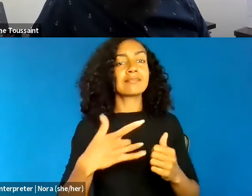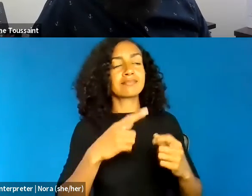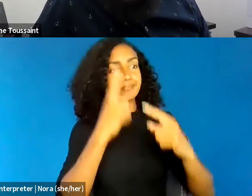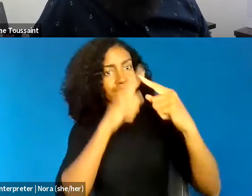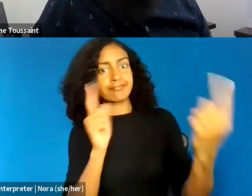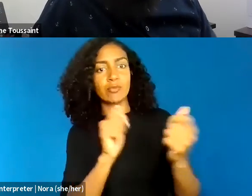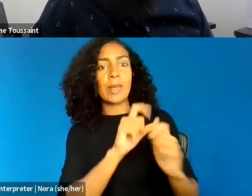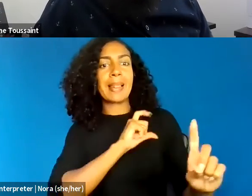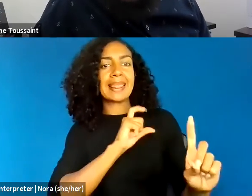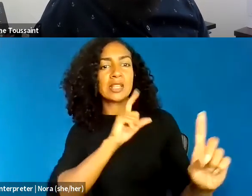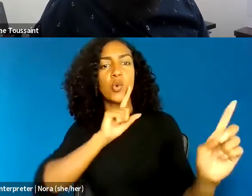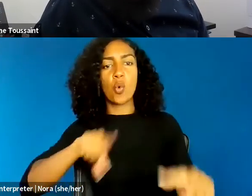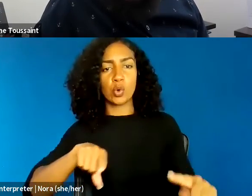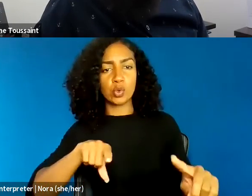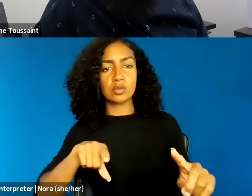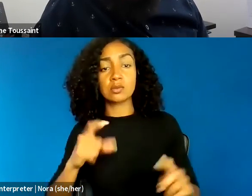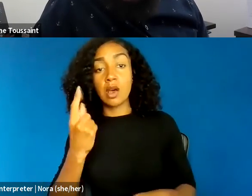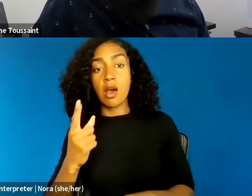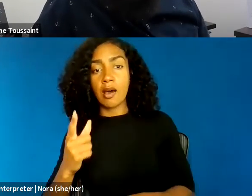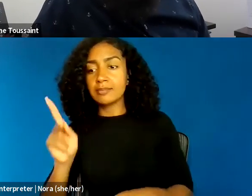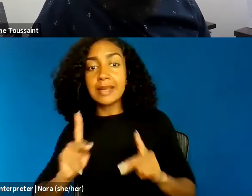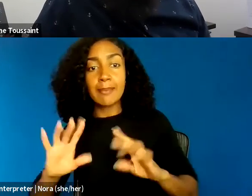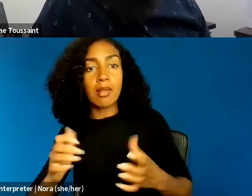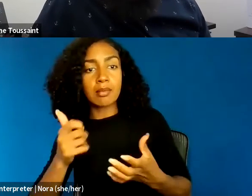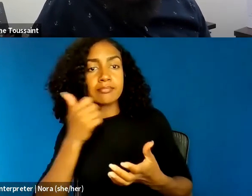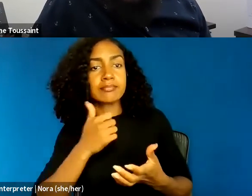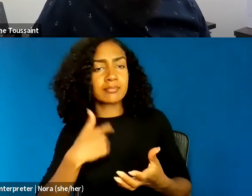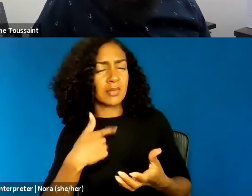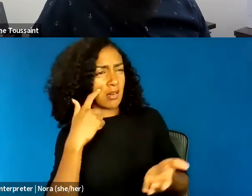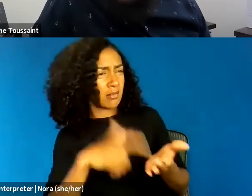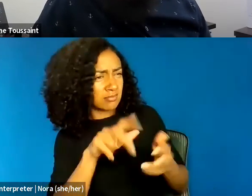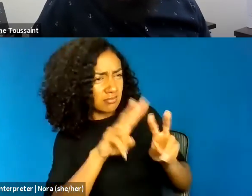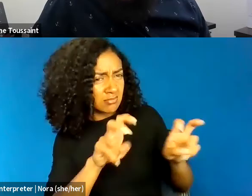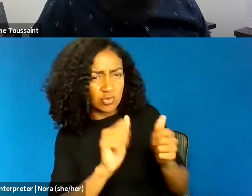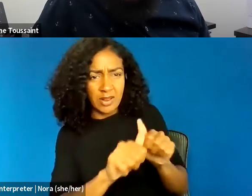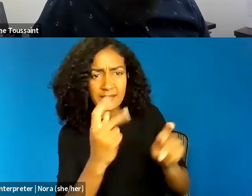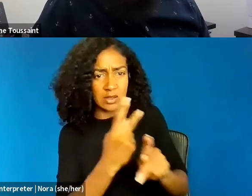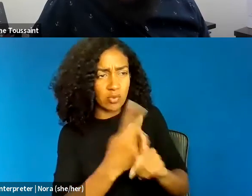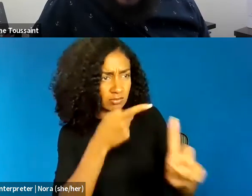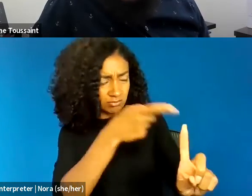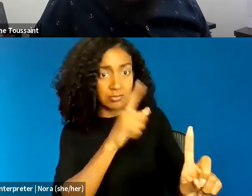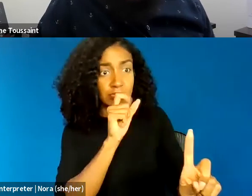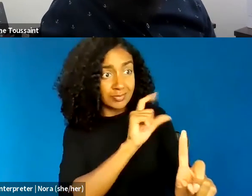to determine when policing tactics are lawful, but they also face the risk of bodily harm, or even worse death,